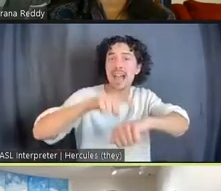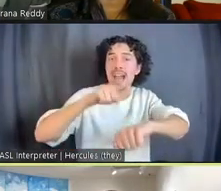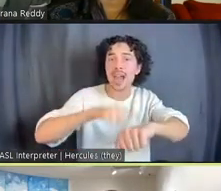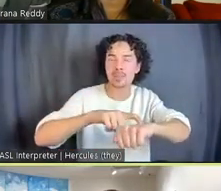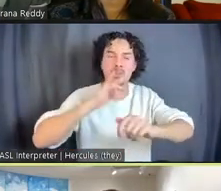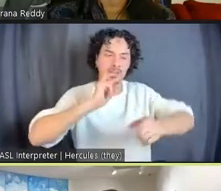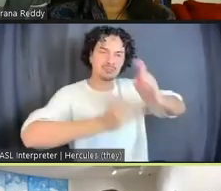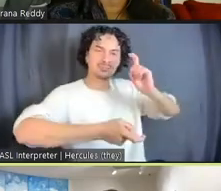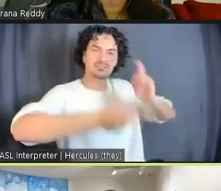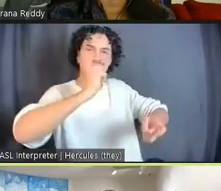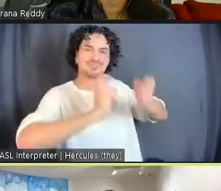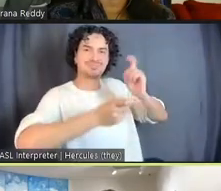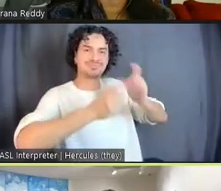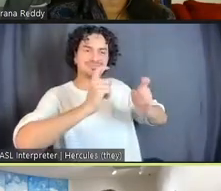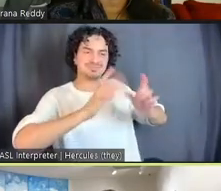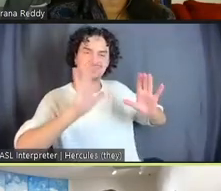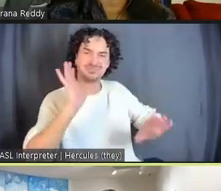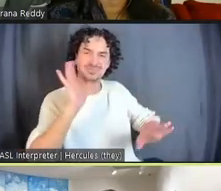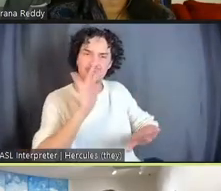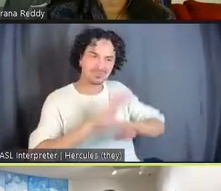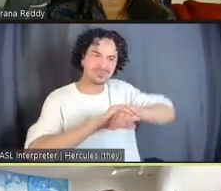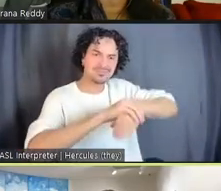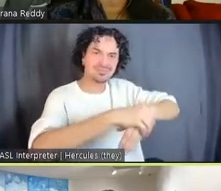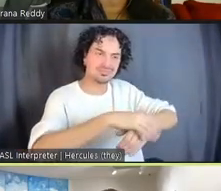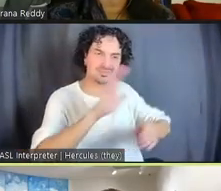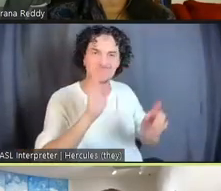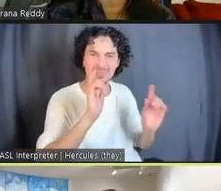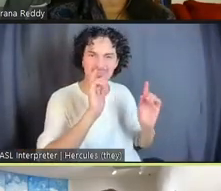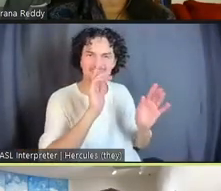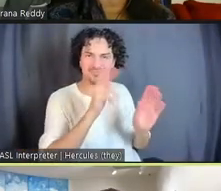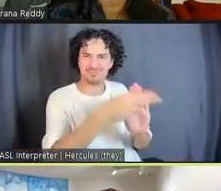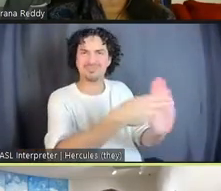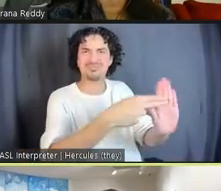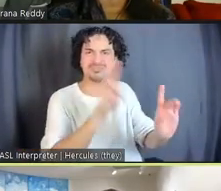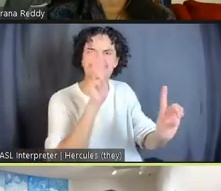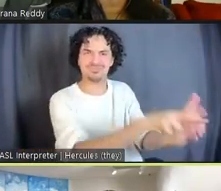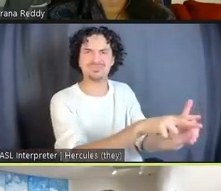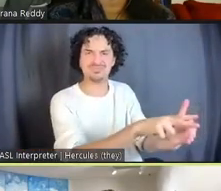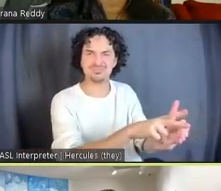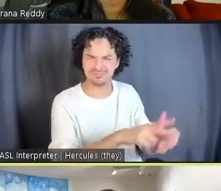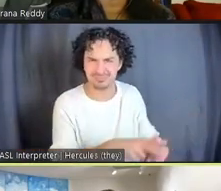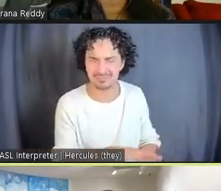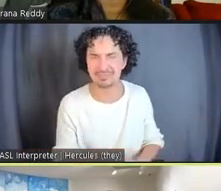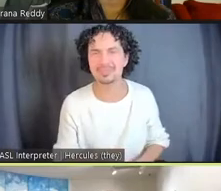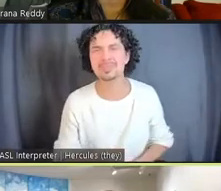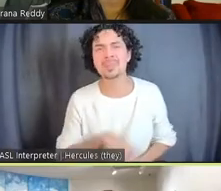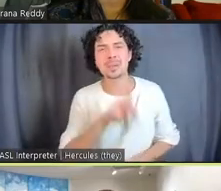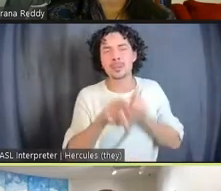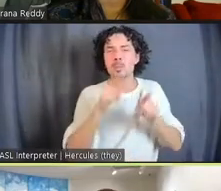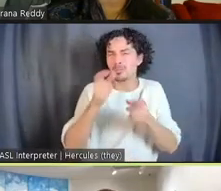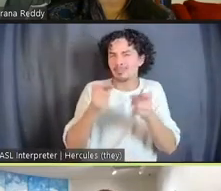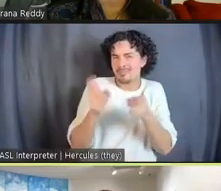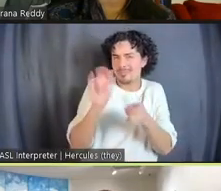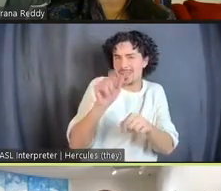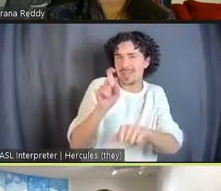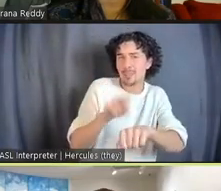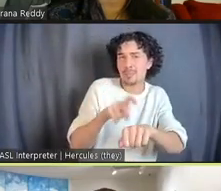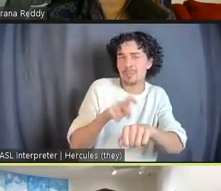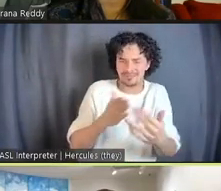So, in art in prison, people will often manage that time in the service of creation.